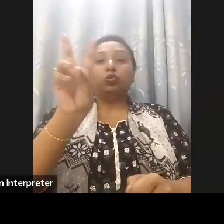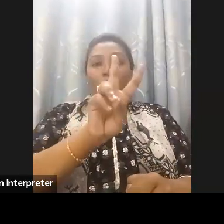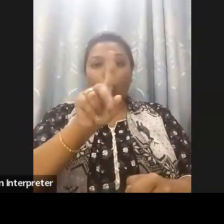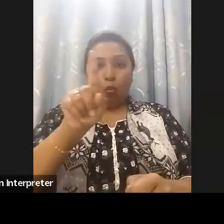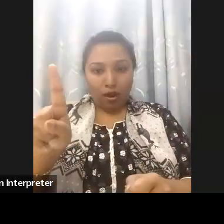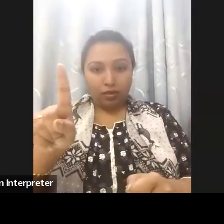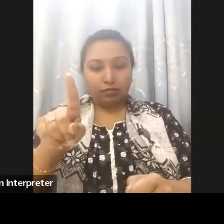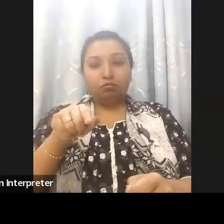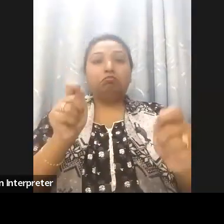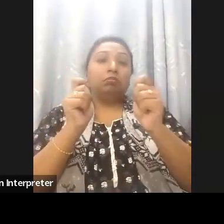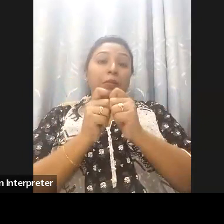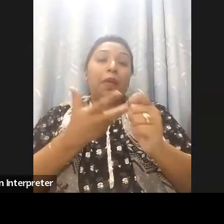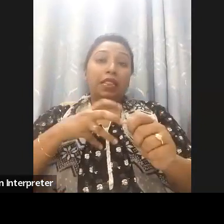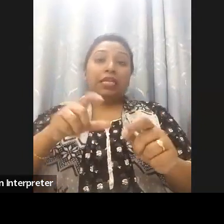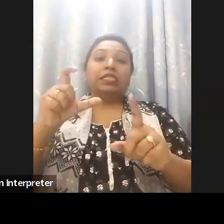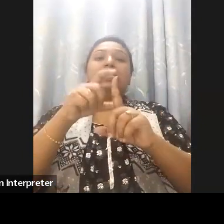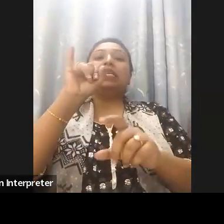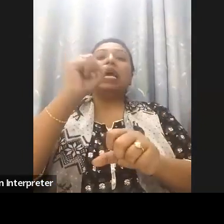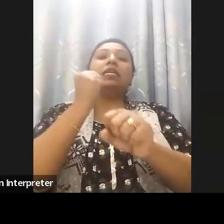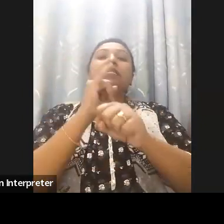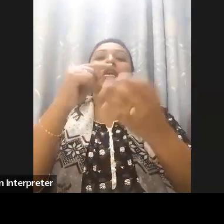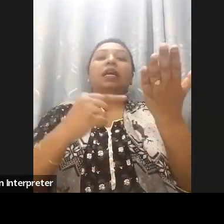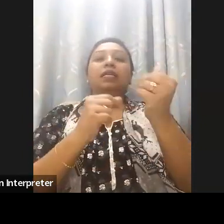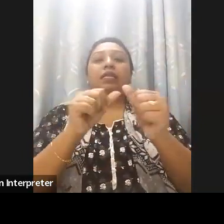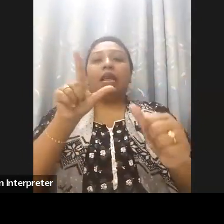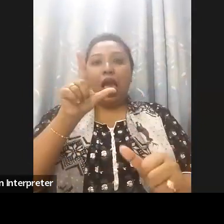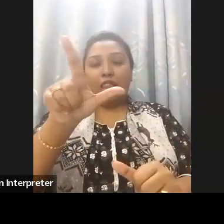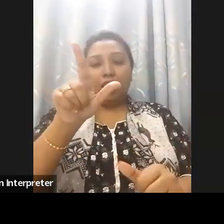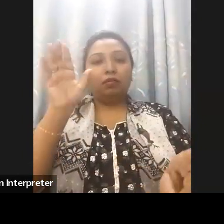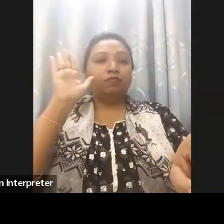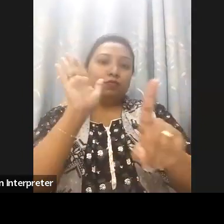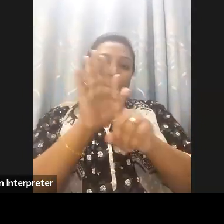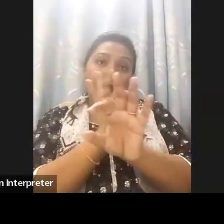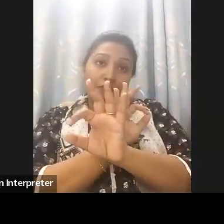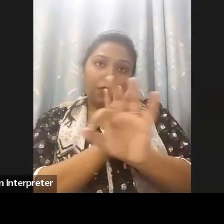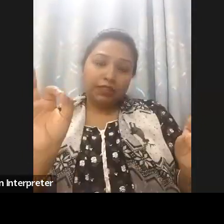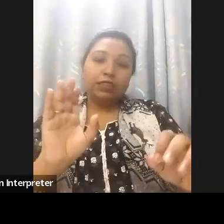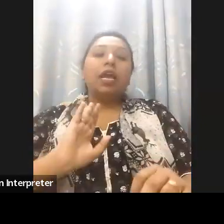new Target set by the Prime Minister called Smart Bangladesh to become a high income country by 2041,